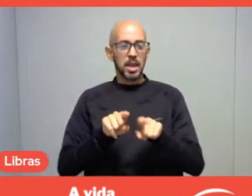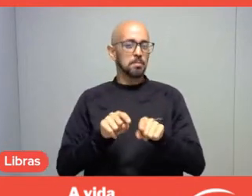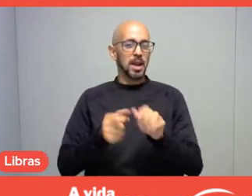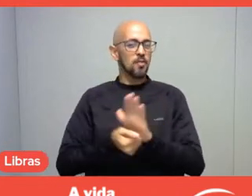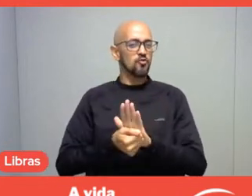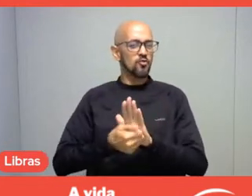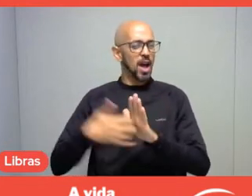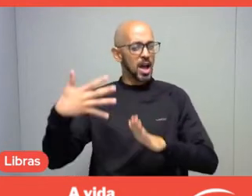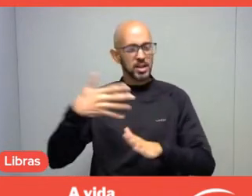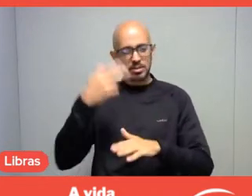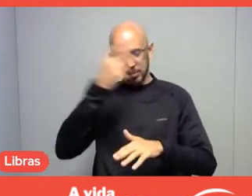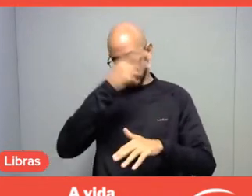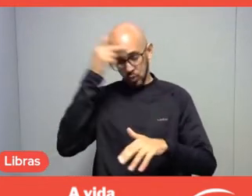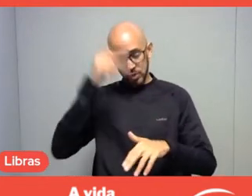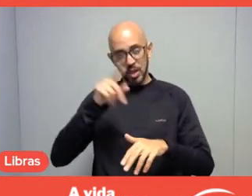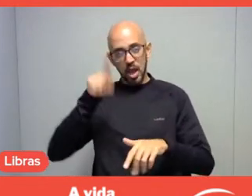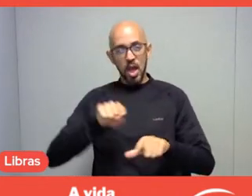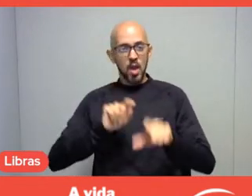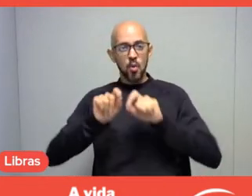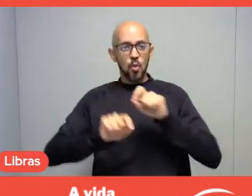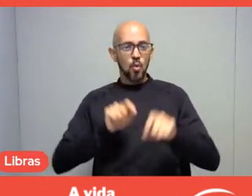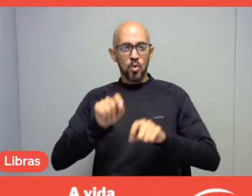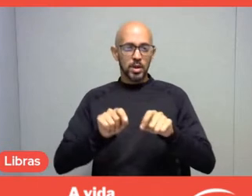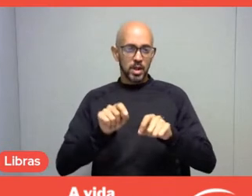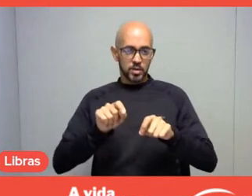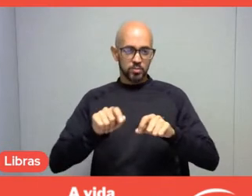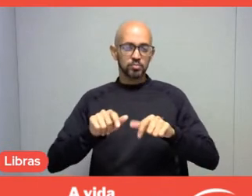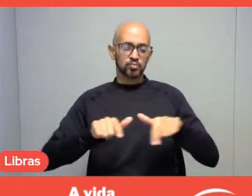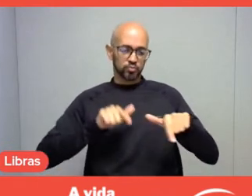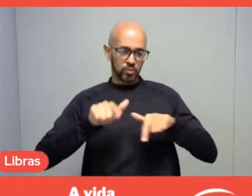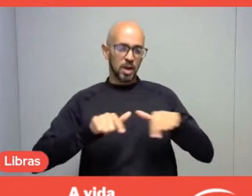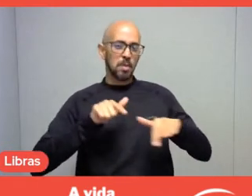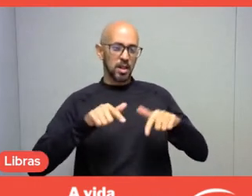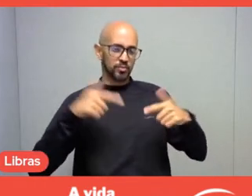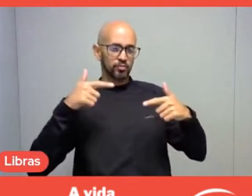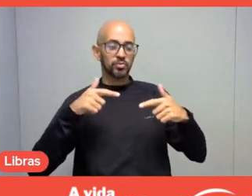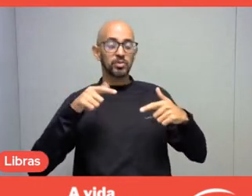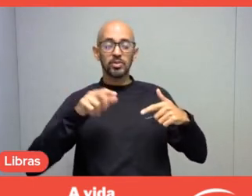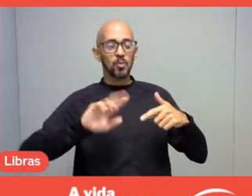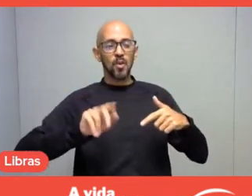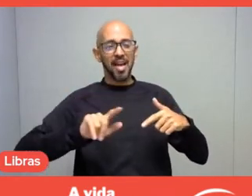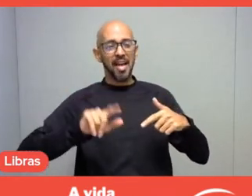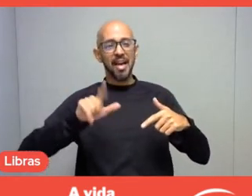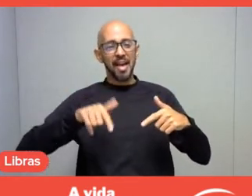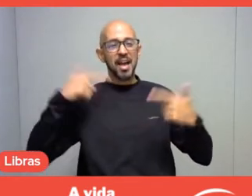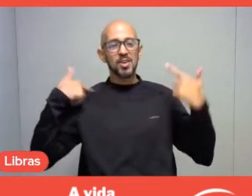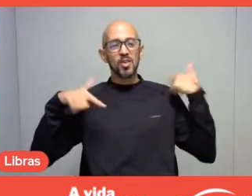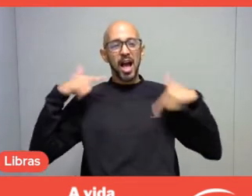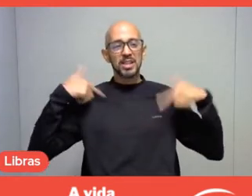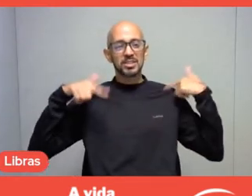a leisure activity in which people get involved in photography,